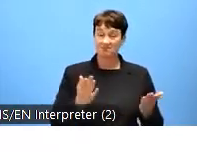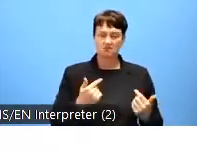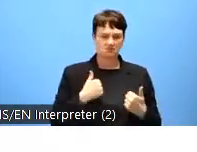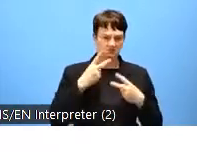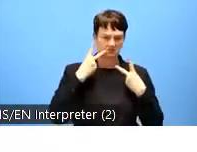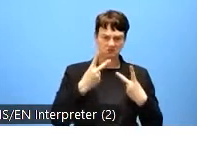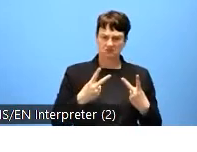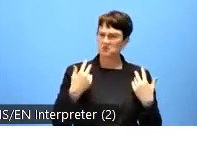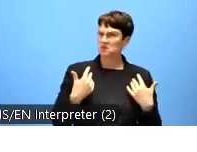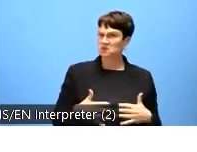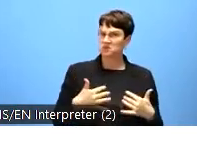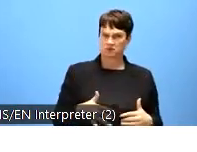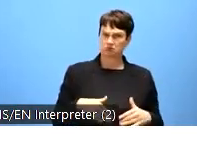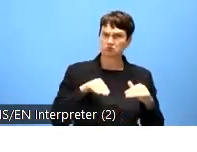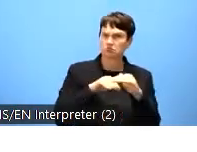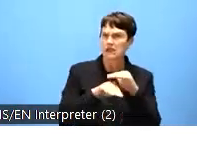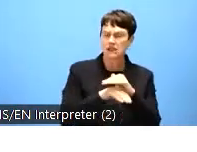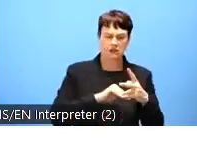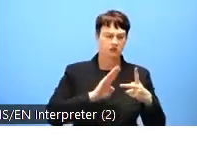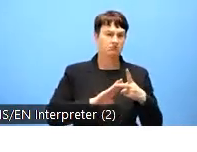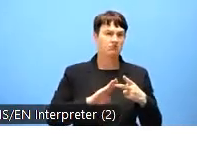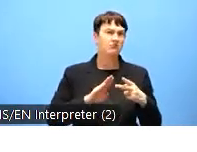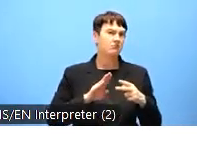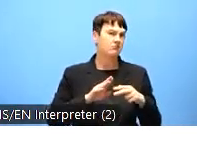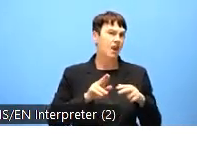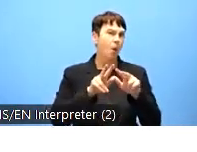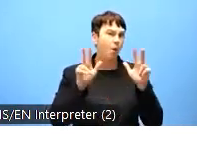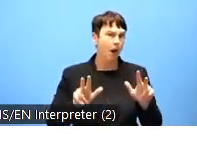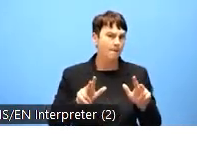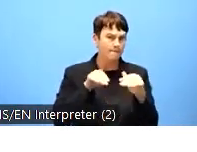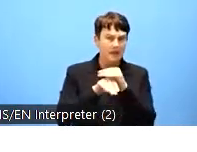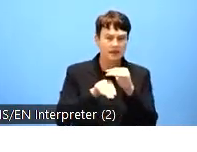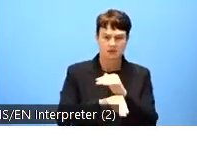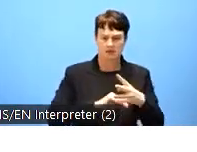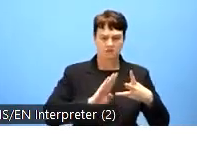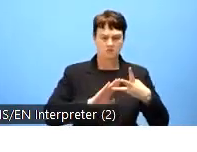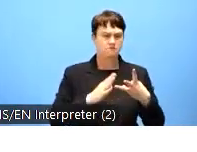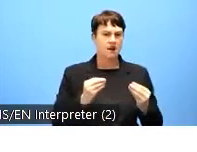accessible, the proposed digital services act, the proposed regulation artificial intelligence